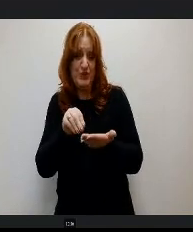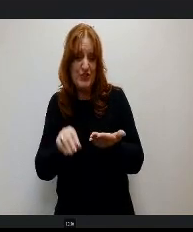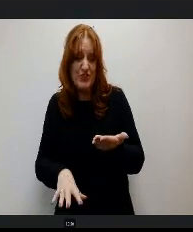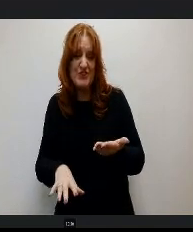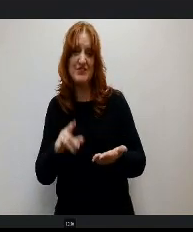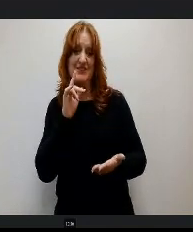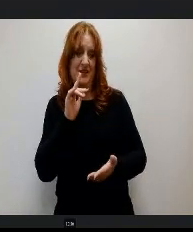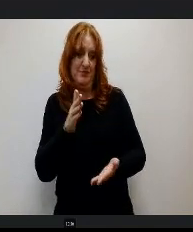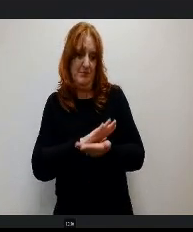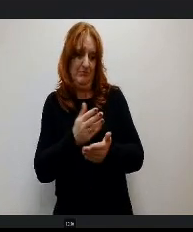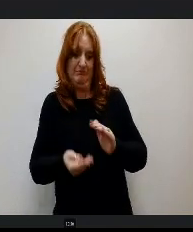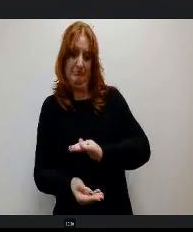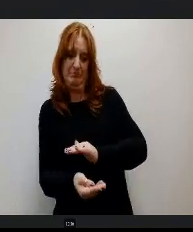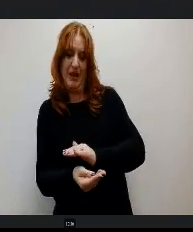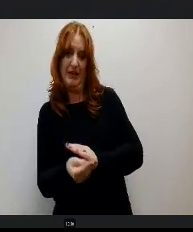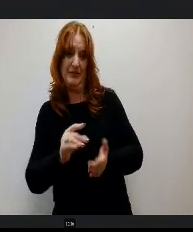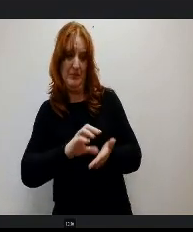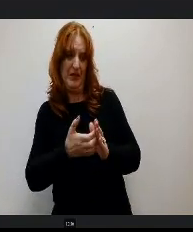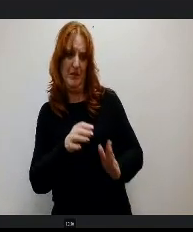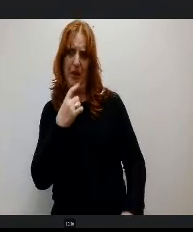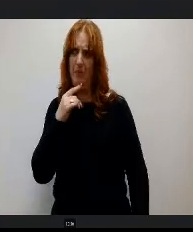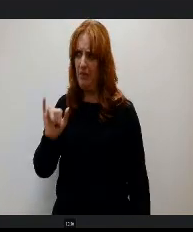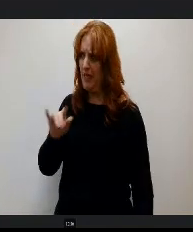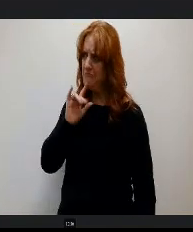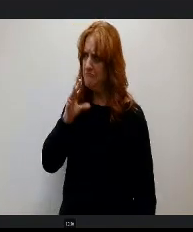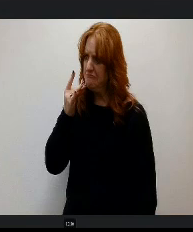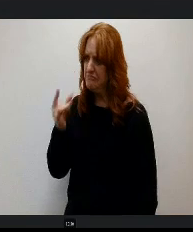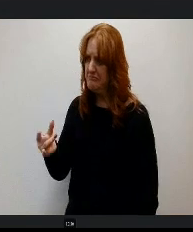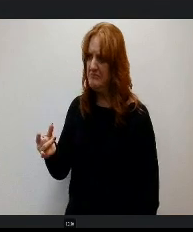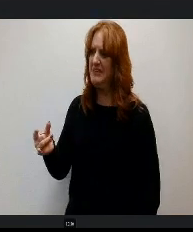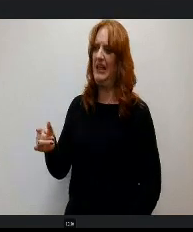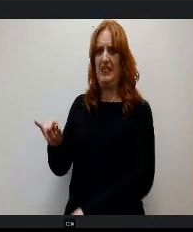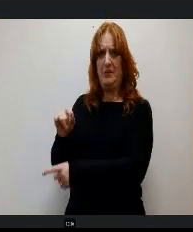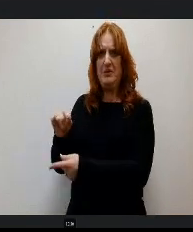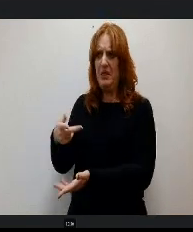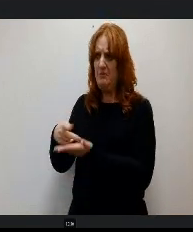really good. I was like, I'd pay $5 for that cookie. Sama's like, I probably I not like that cookie, but what did you learn?